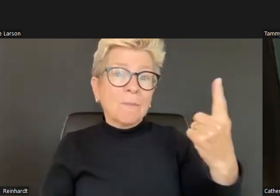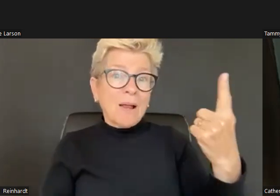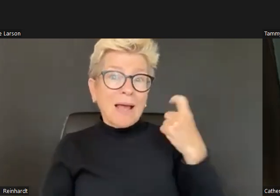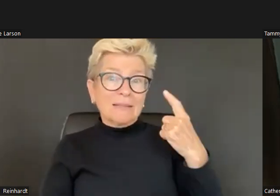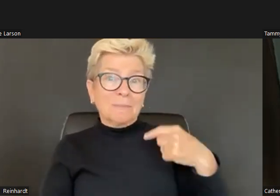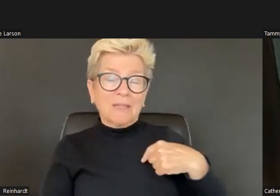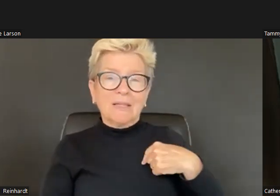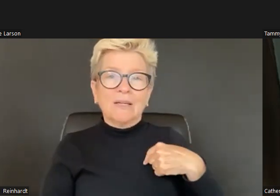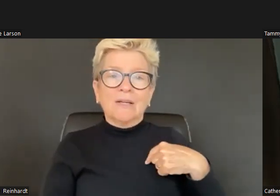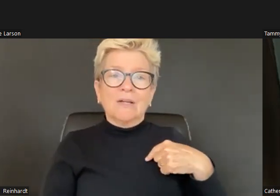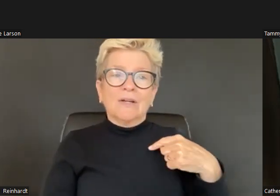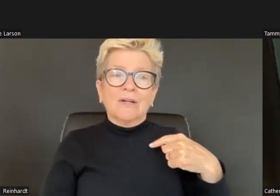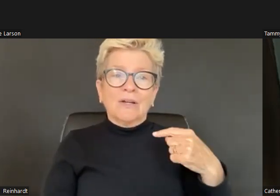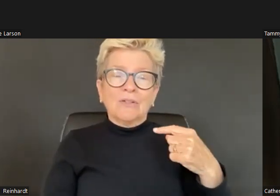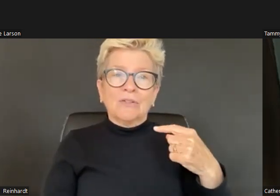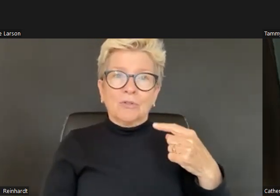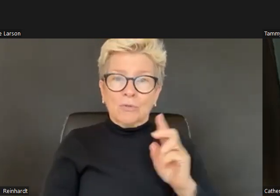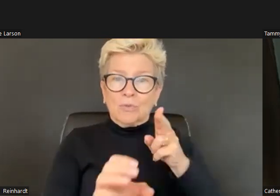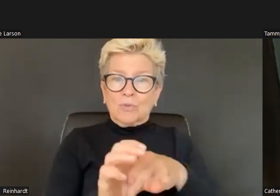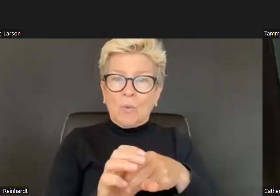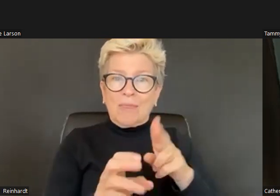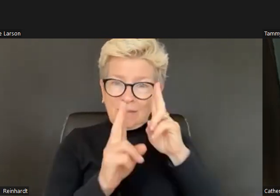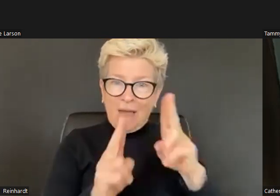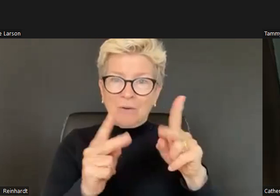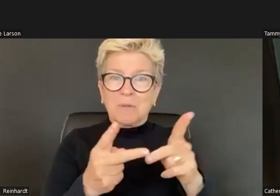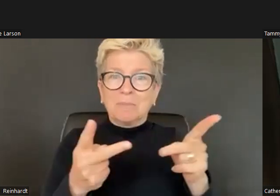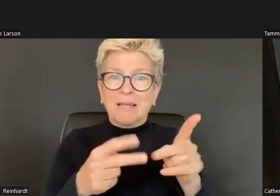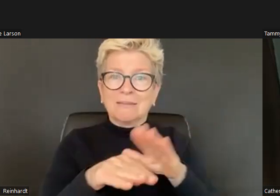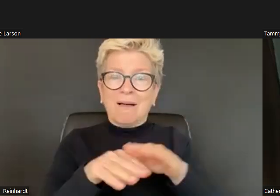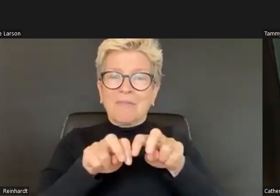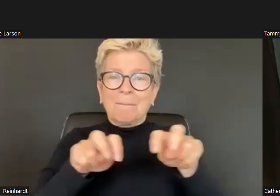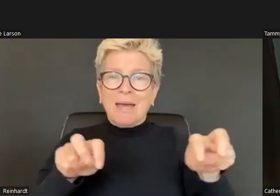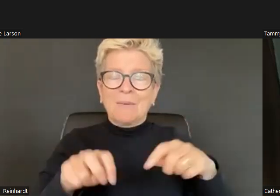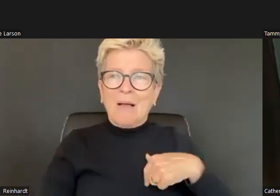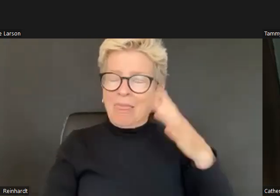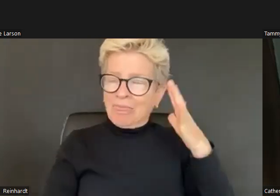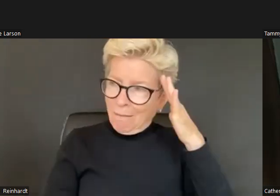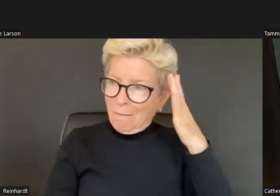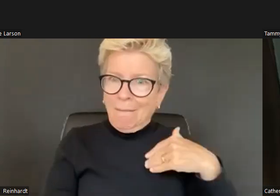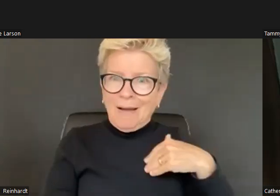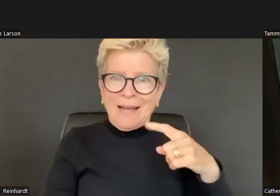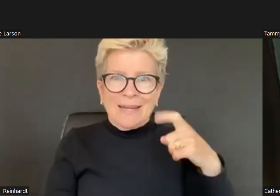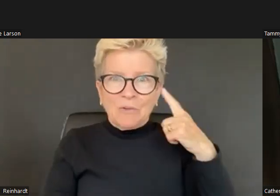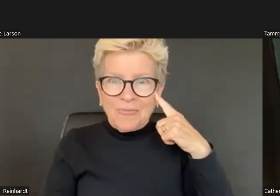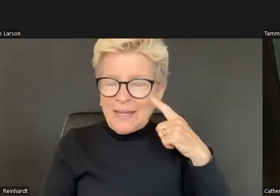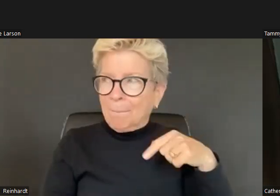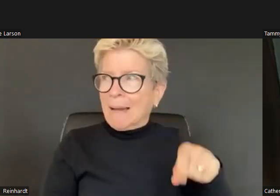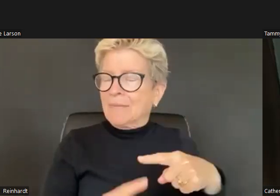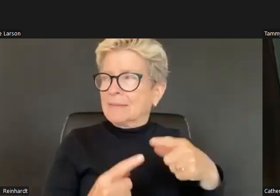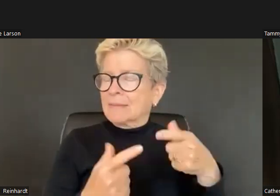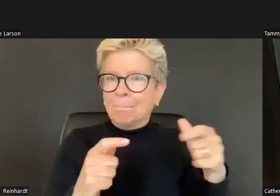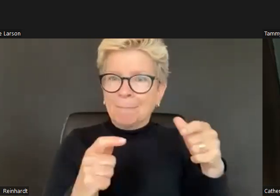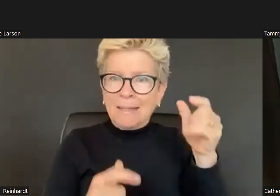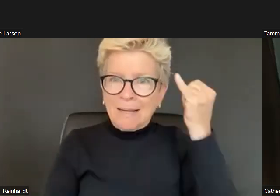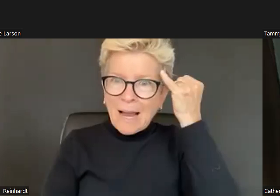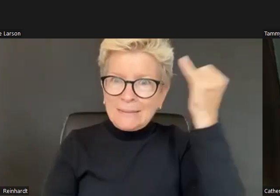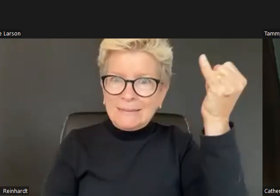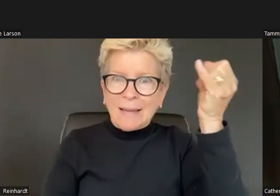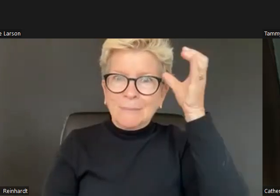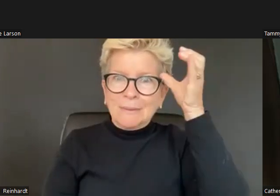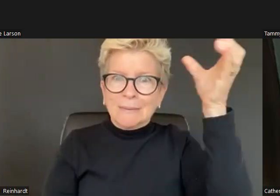And gratitude to all of them. They are here with us as we talk about belonging.